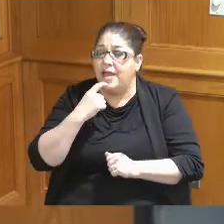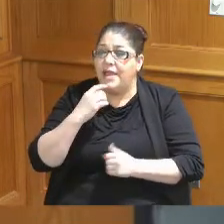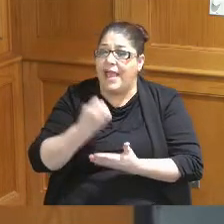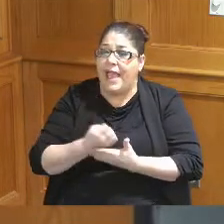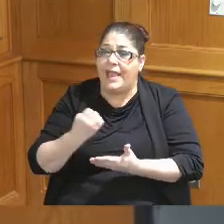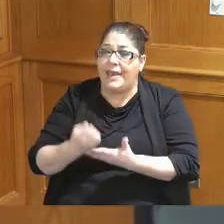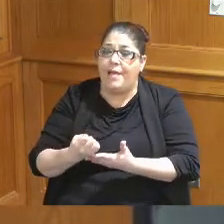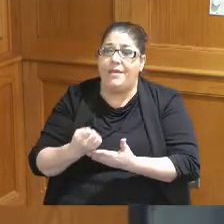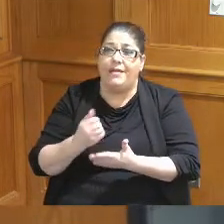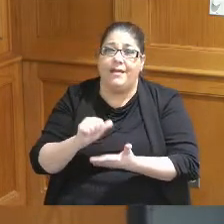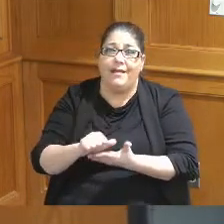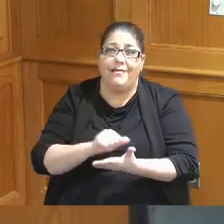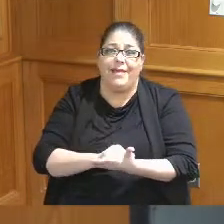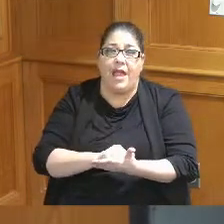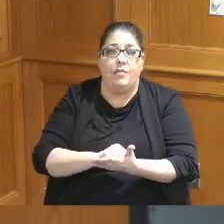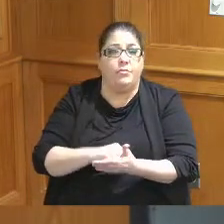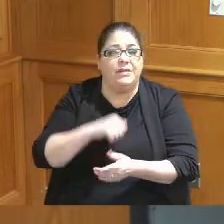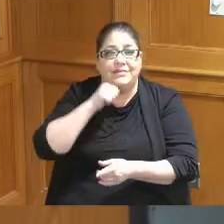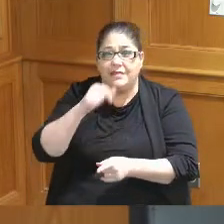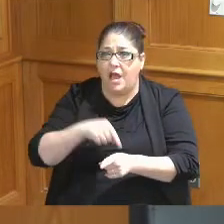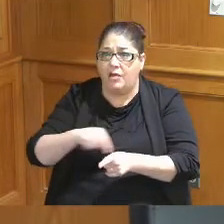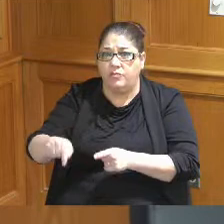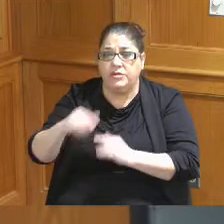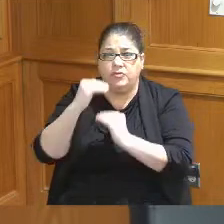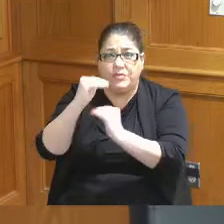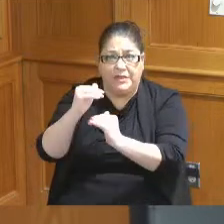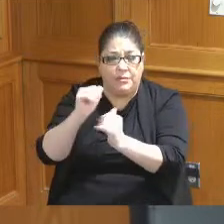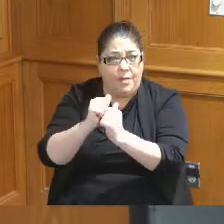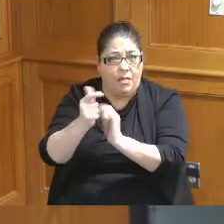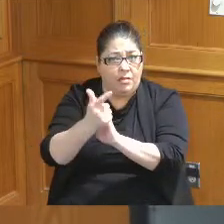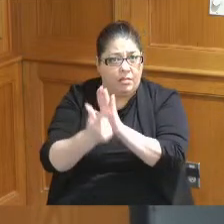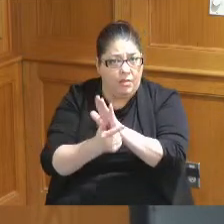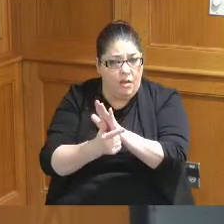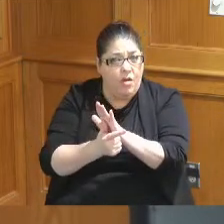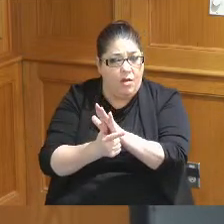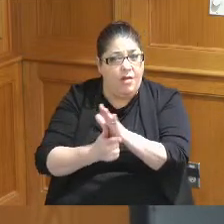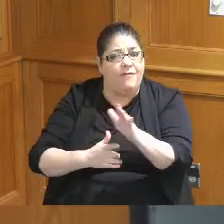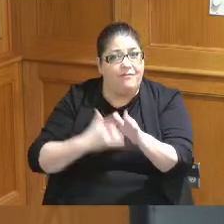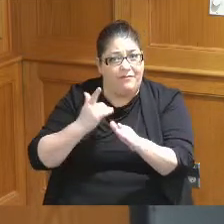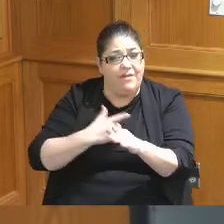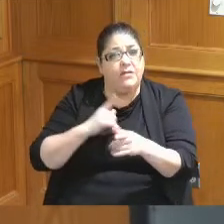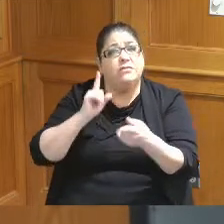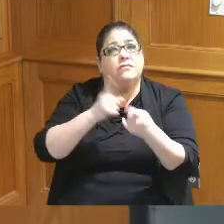it's not restricted I don't believe I think it's through the general and into a certain account